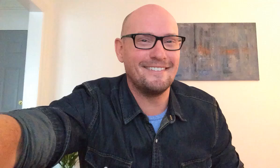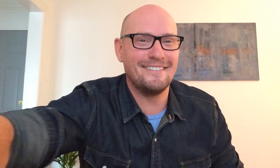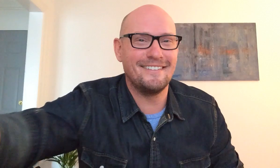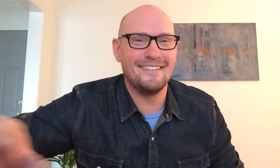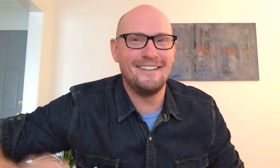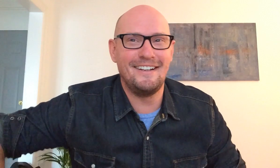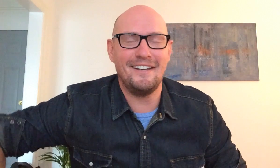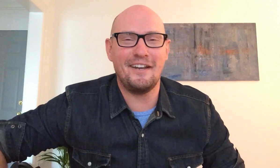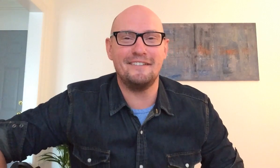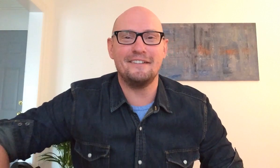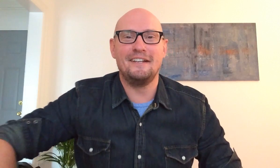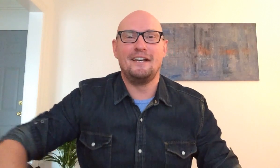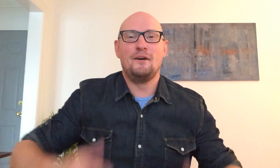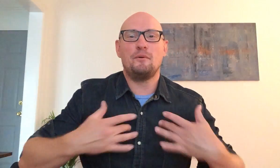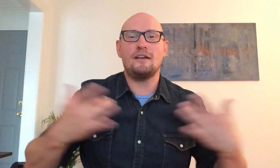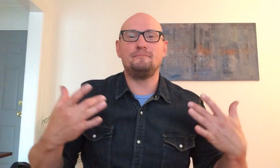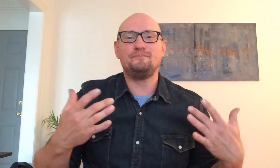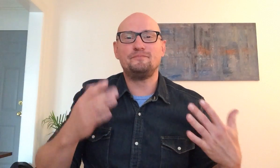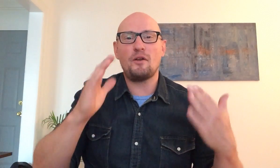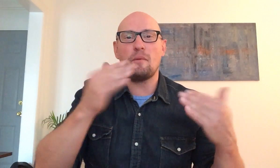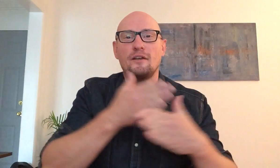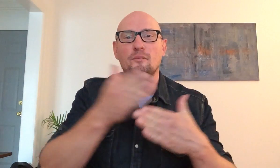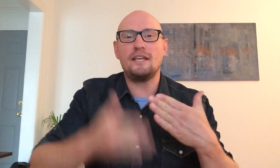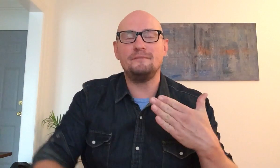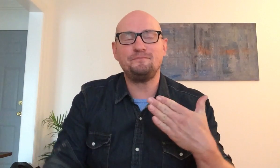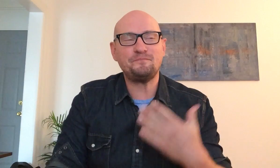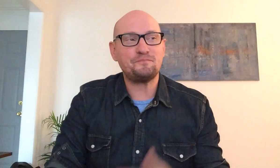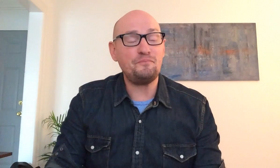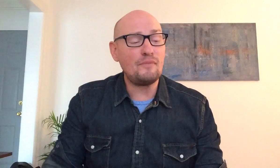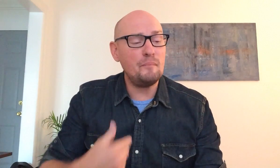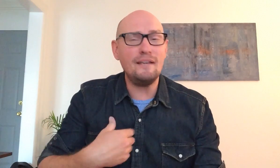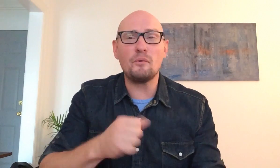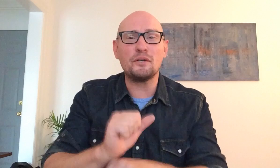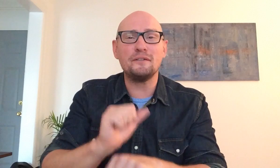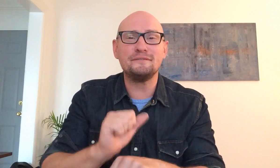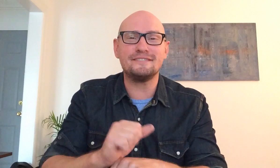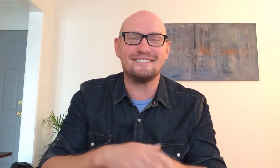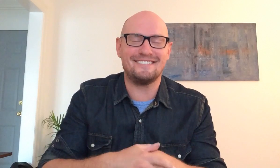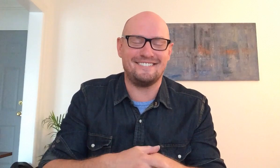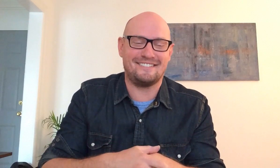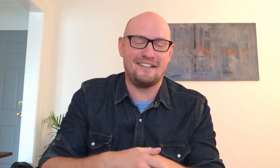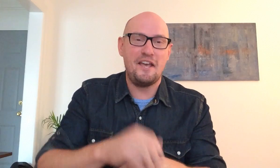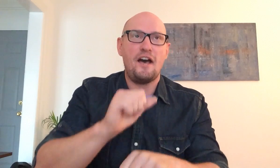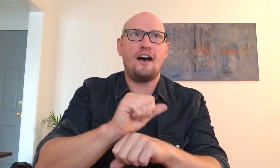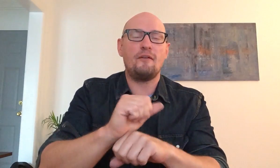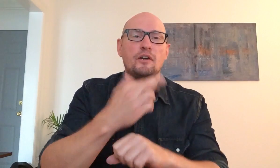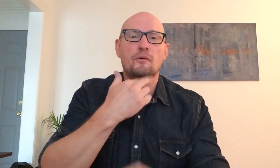hey guys what's up but we had a good weekend me and worked i work at a